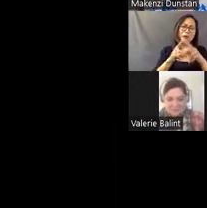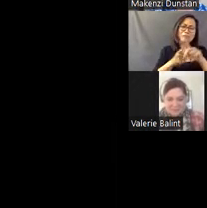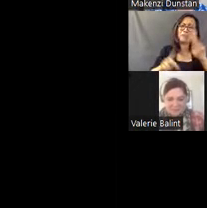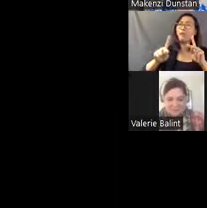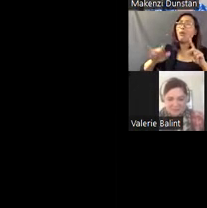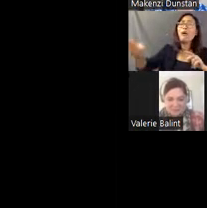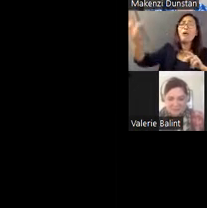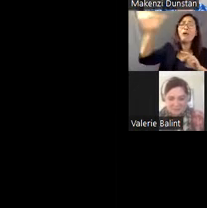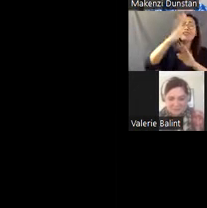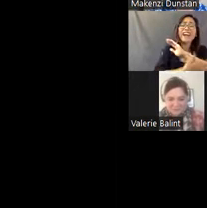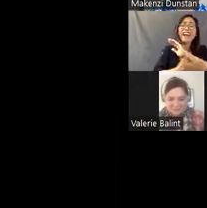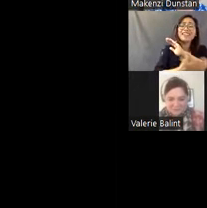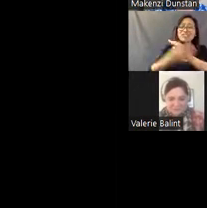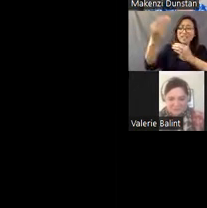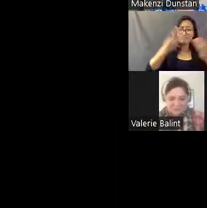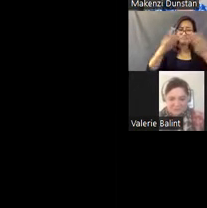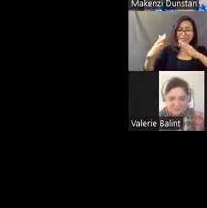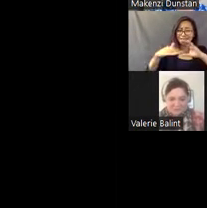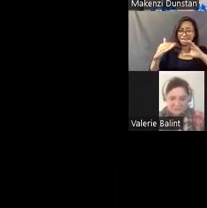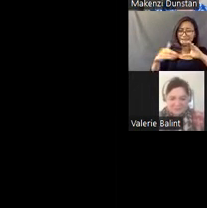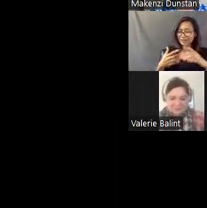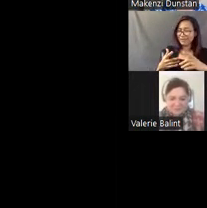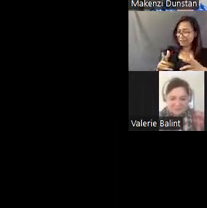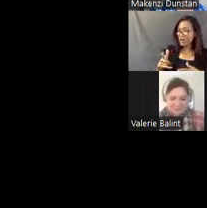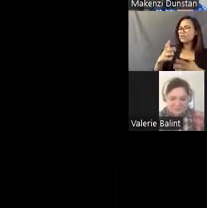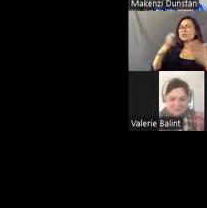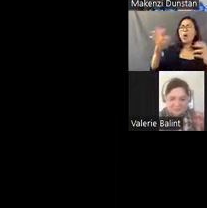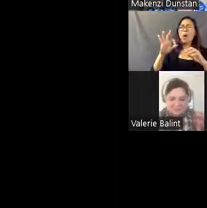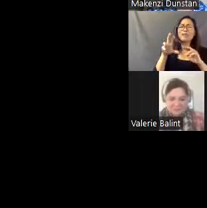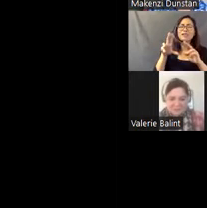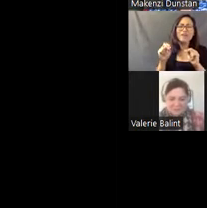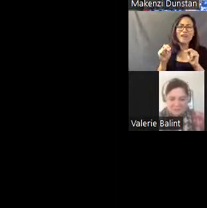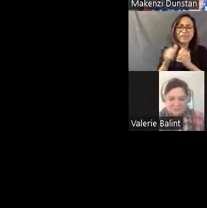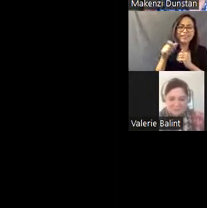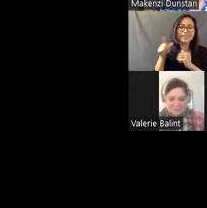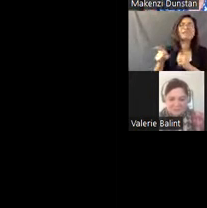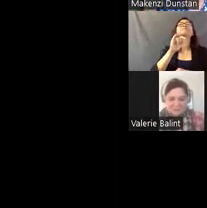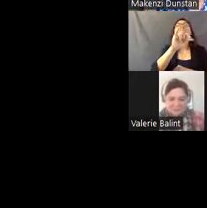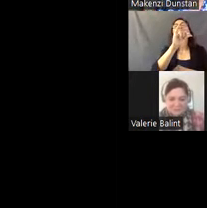how much fun they have meeting Charles Fowler. [Makenzi] That's amazing. It sounds like it was meant to be. [Mike] Yeah.